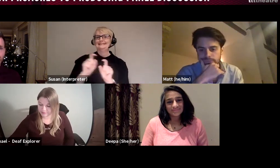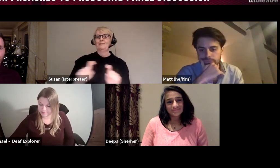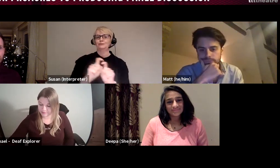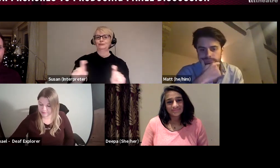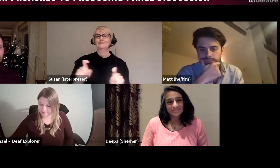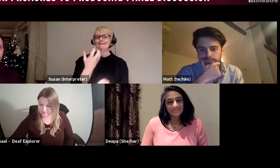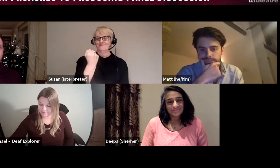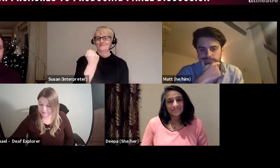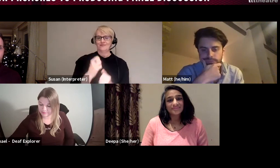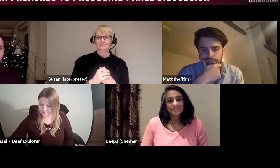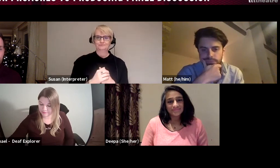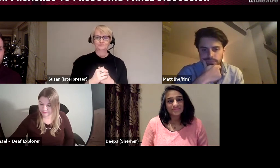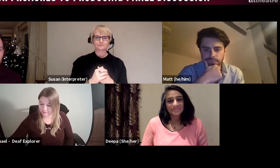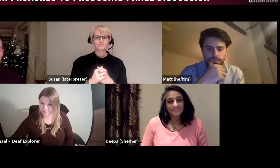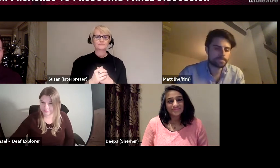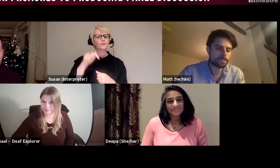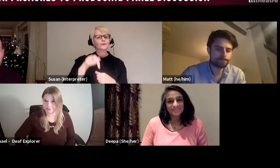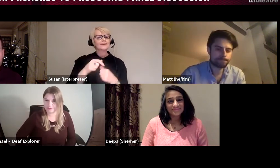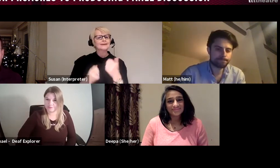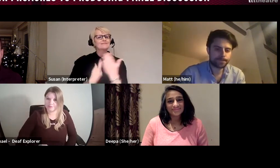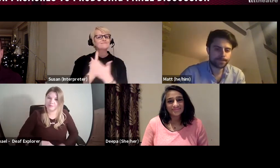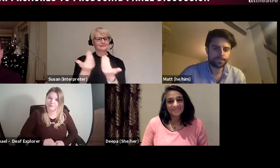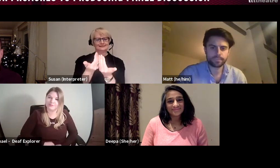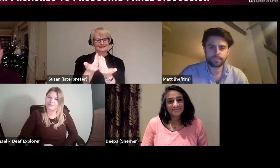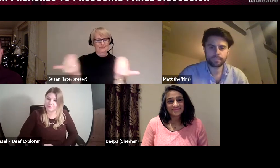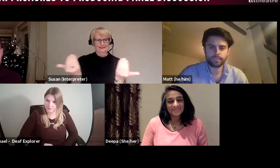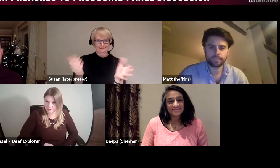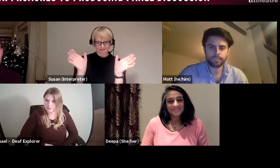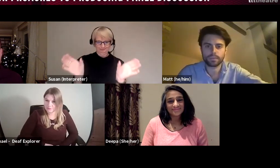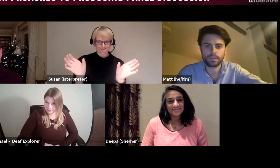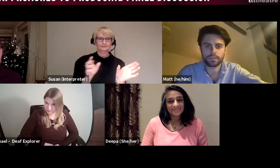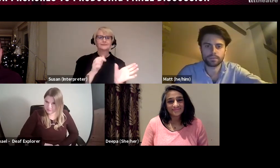We've split this event to 2 parts. We'll begin with a 45 minute conversation discussing our